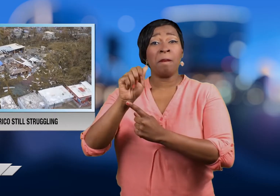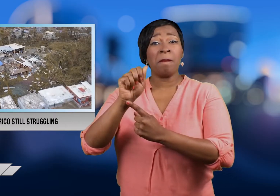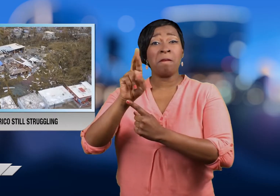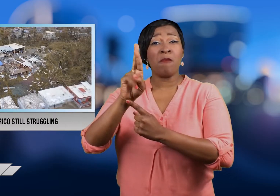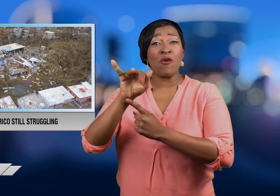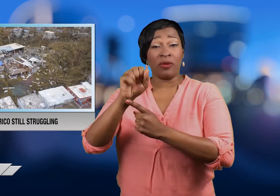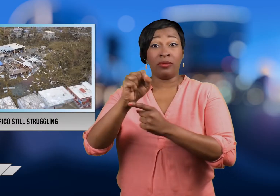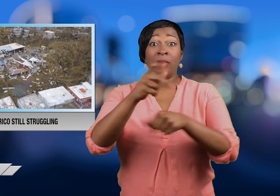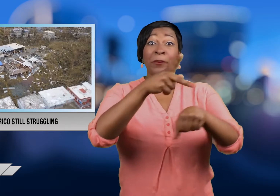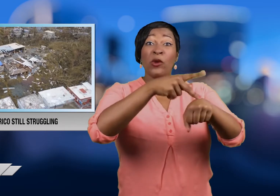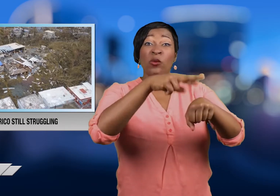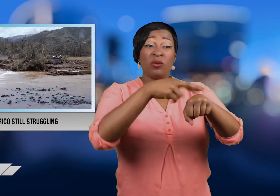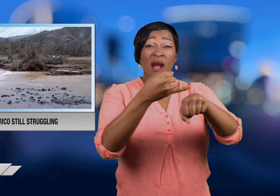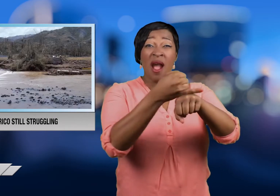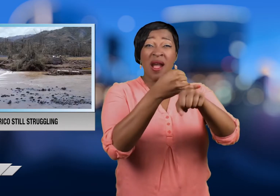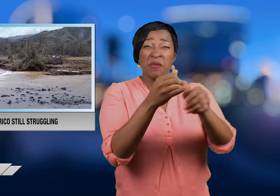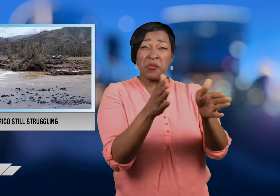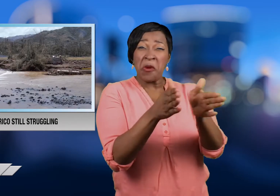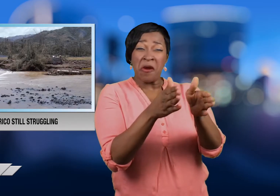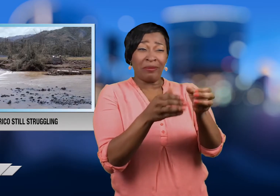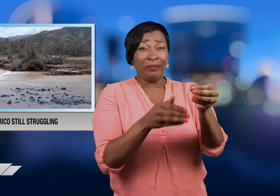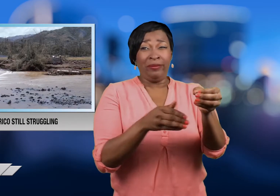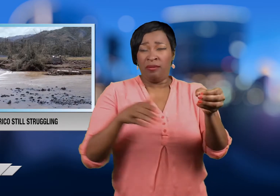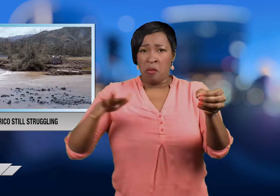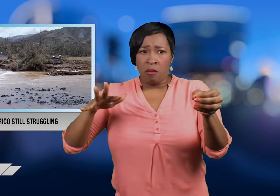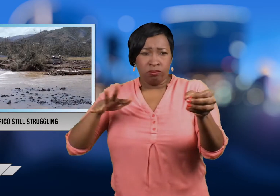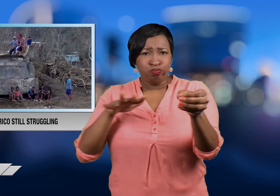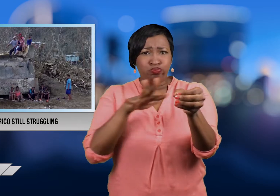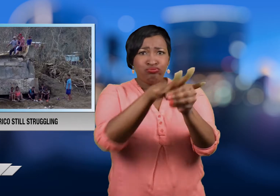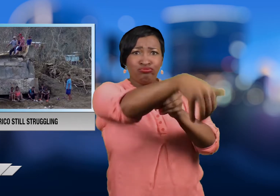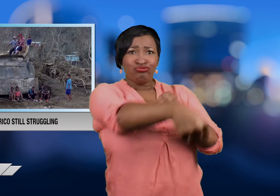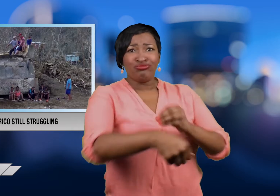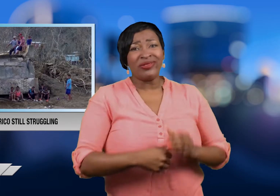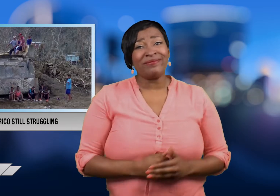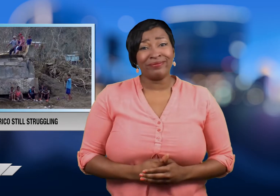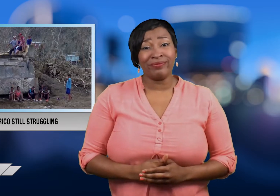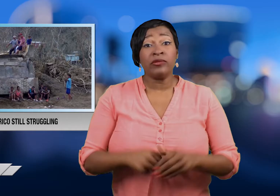slammed Puerto Rico. The conditions there --